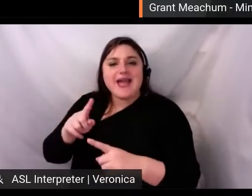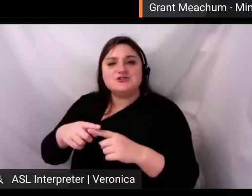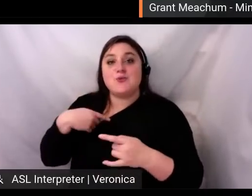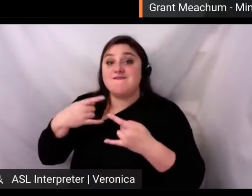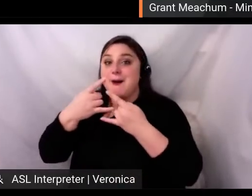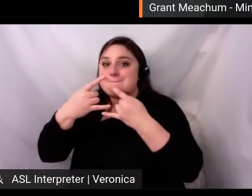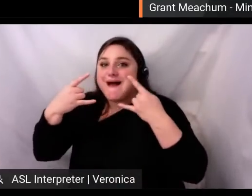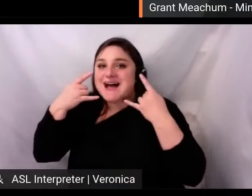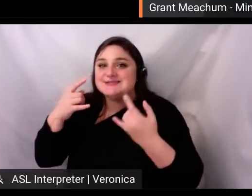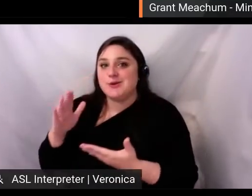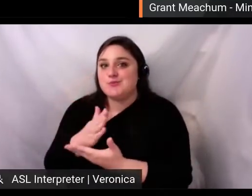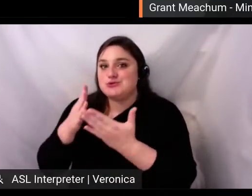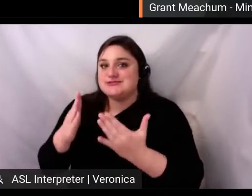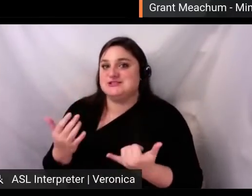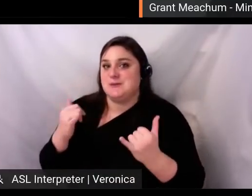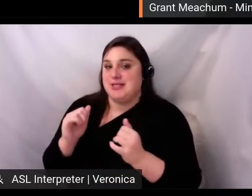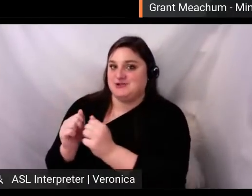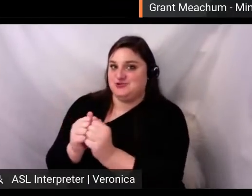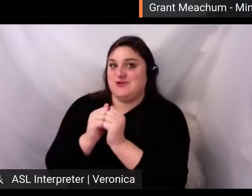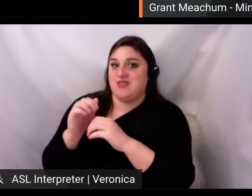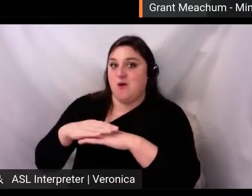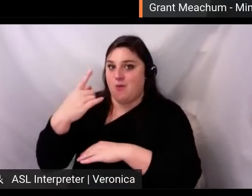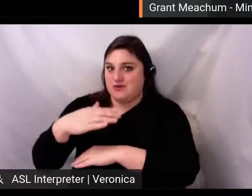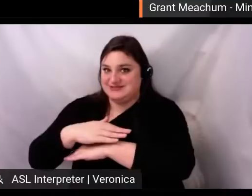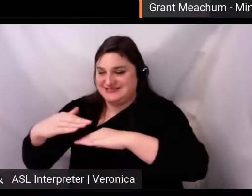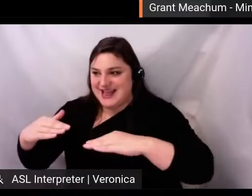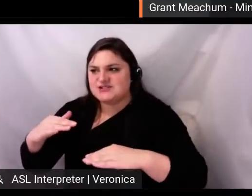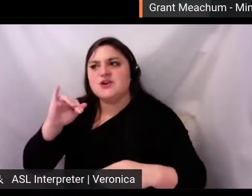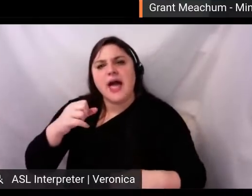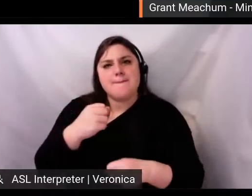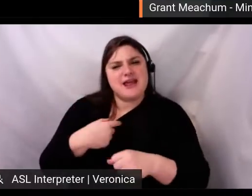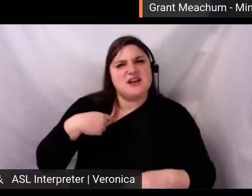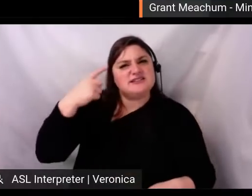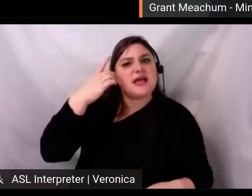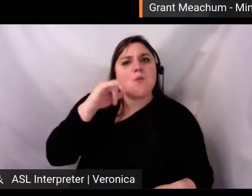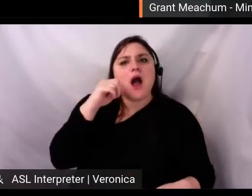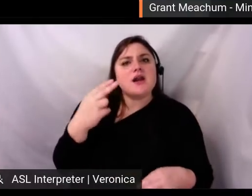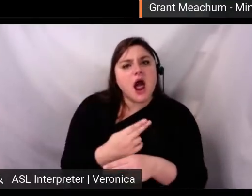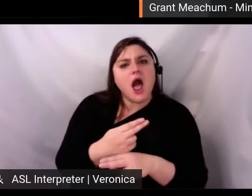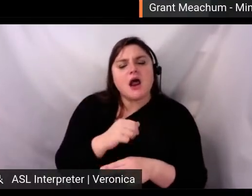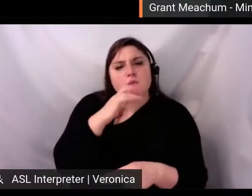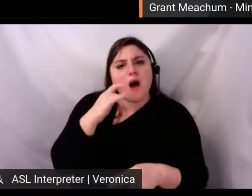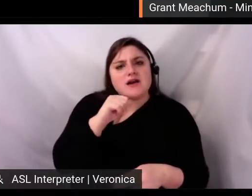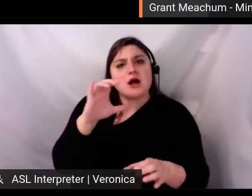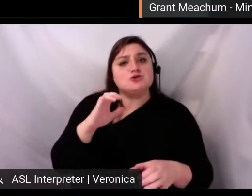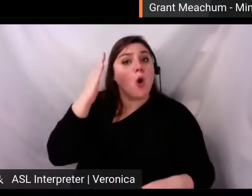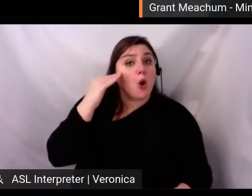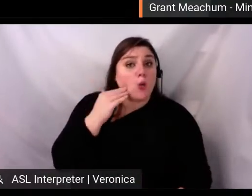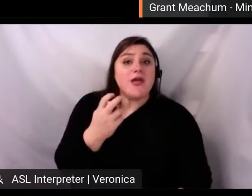To take advantage, he proposed recording a piece with his orchestra in Seoul, and then layering in virtual performances from our musicians in